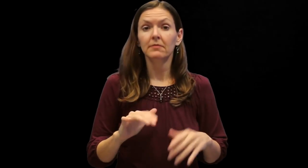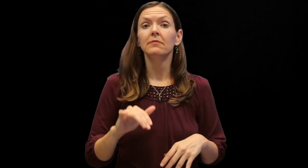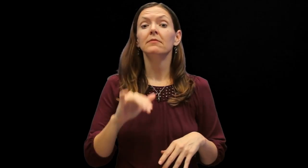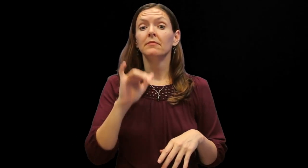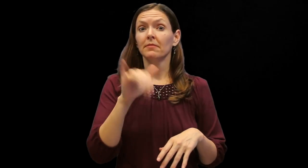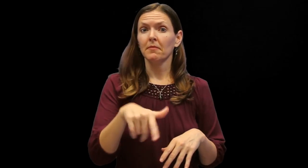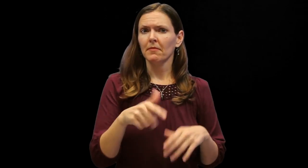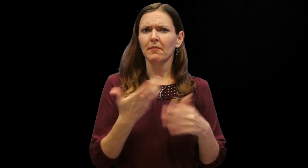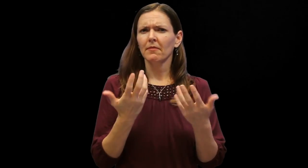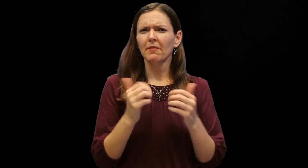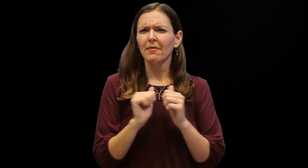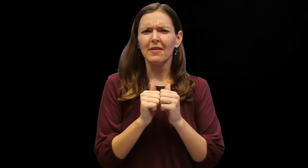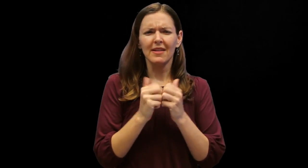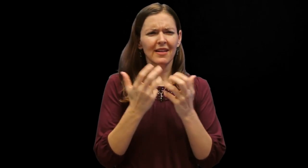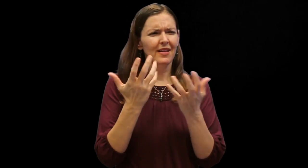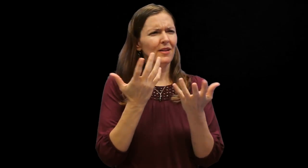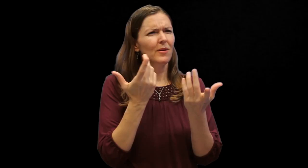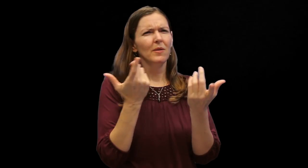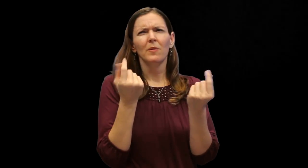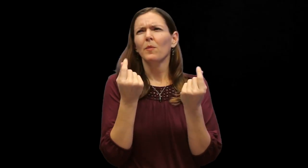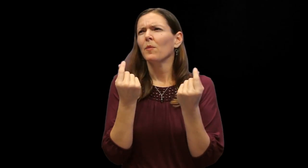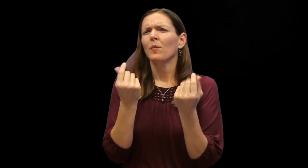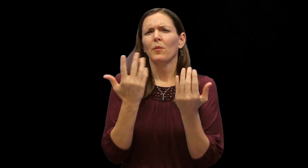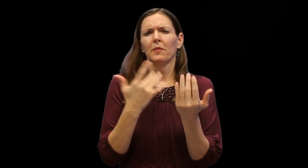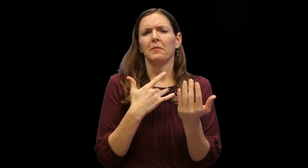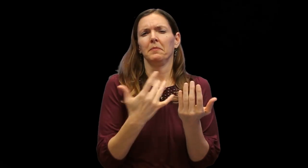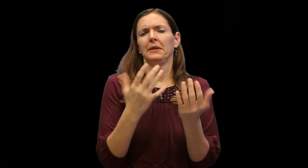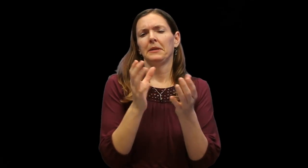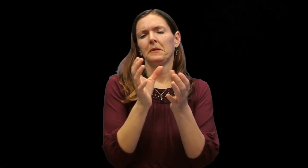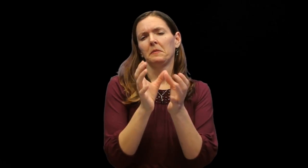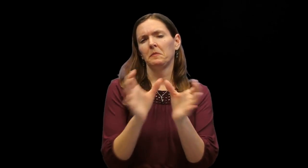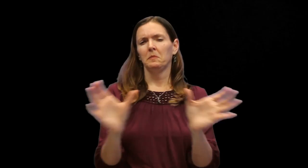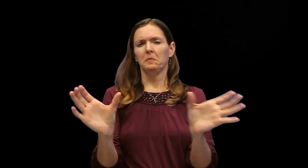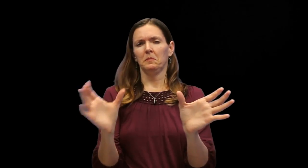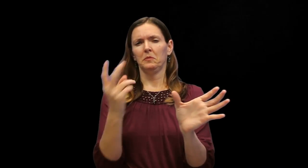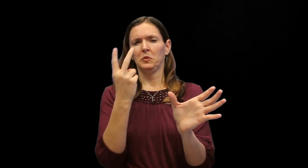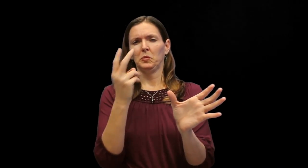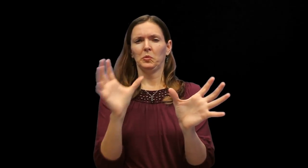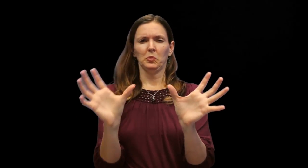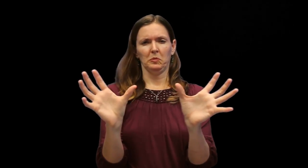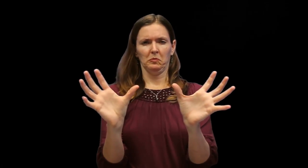How do we begin to categorize or classify that intuitive knowledge? There are two possible categories: